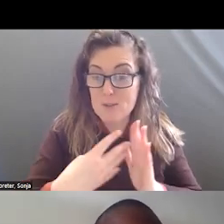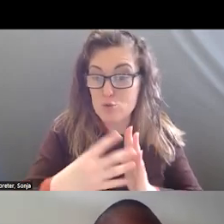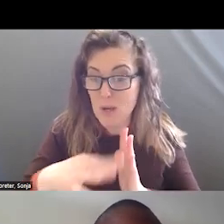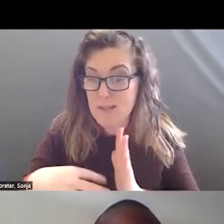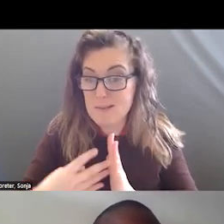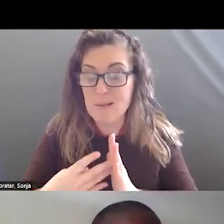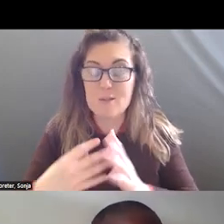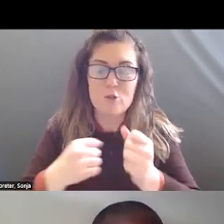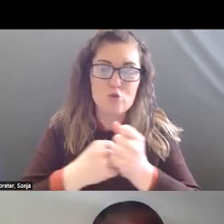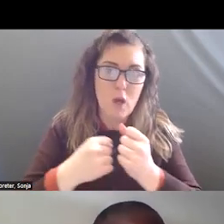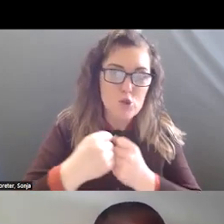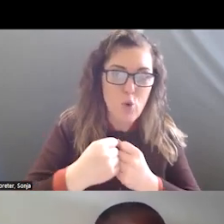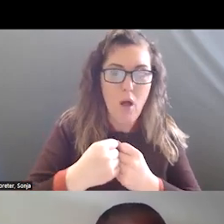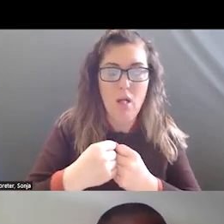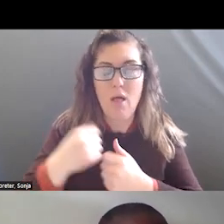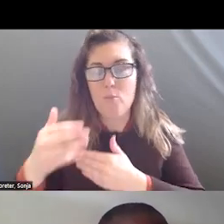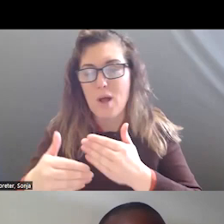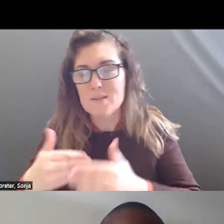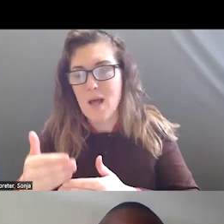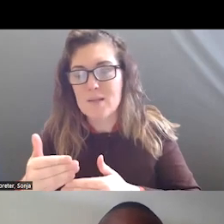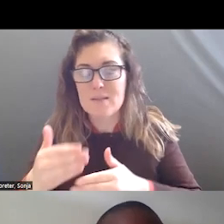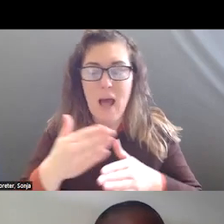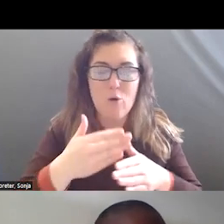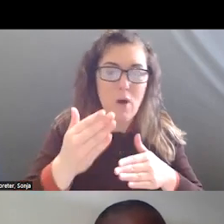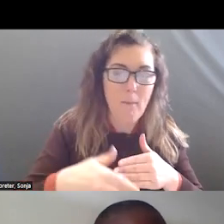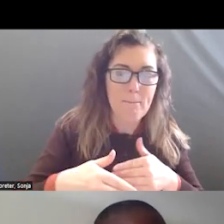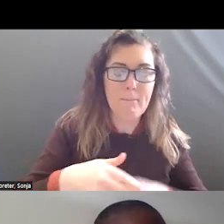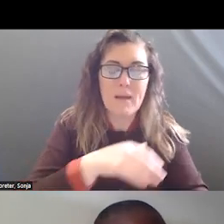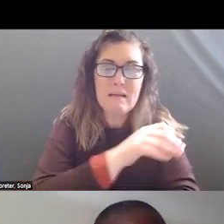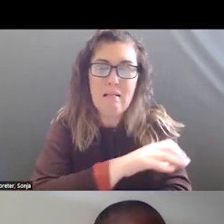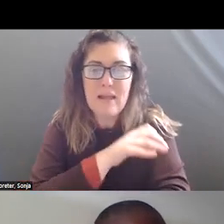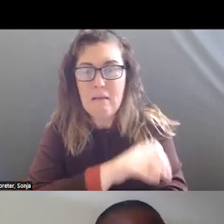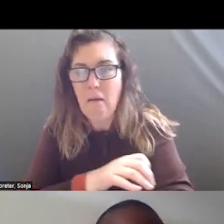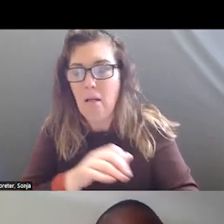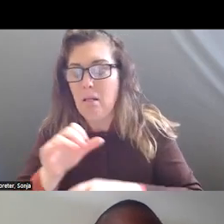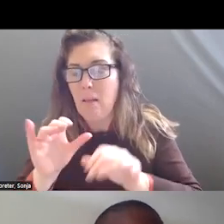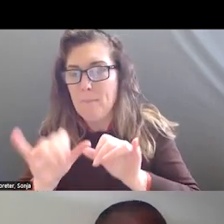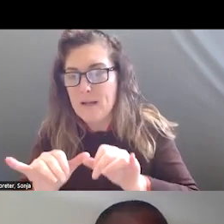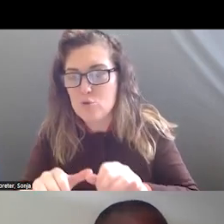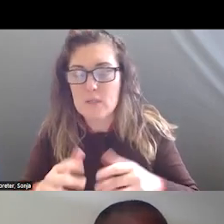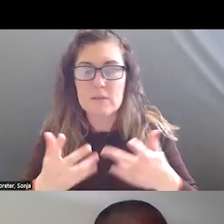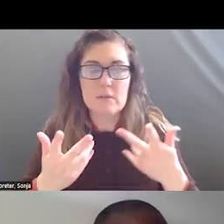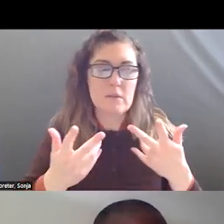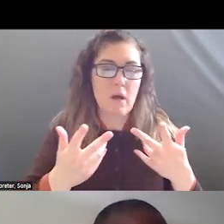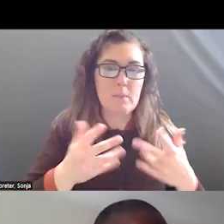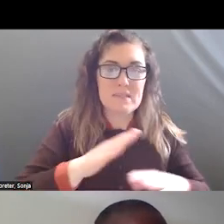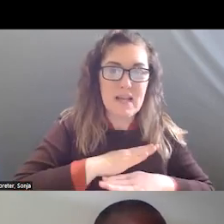OUTCOMES AND CLINICAL METRICS AND MEASURING SATISFACTION IN THE PATIENTS AND SO ON.